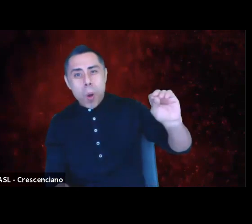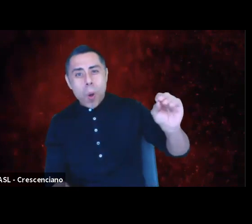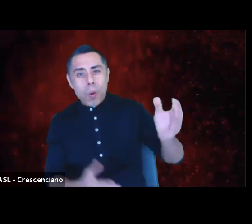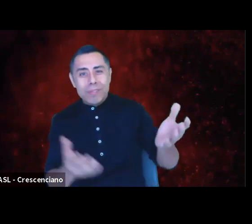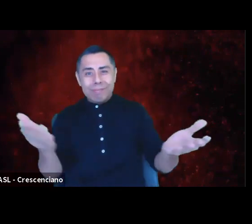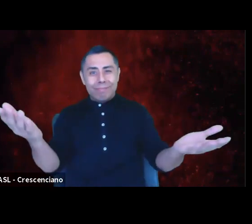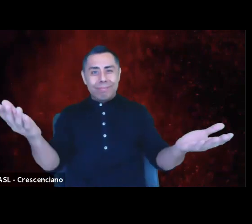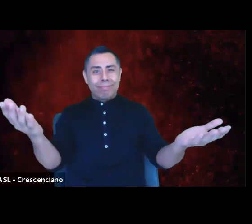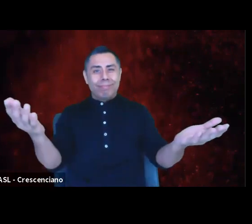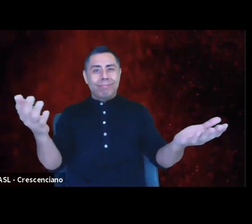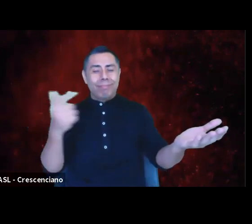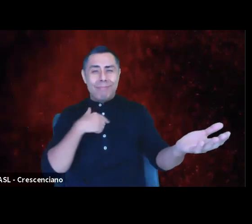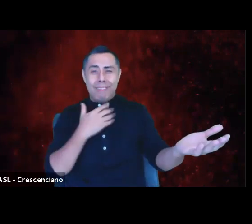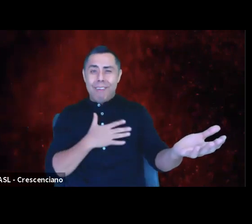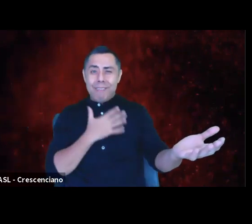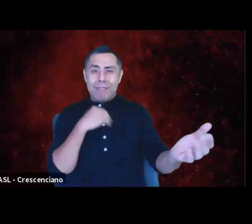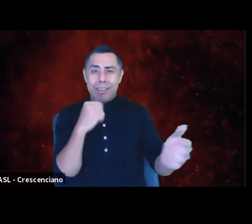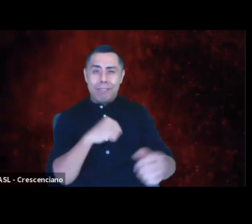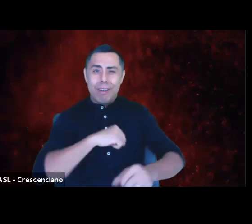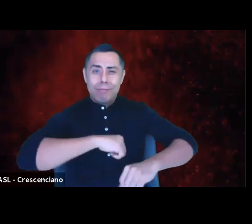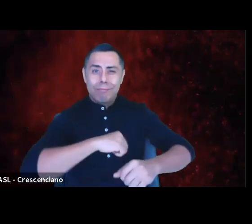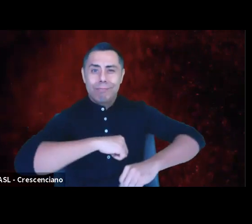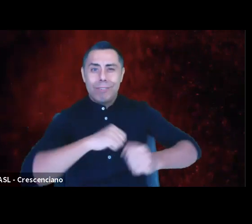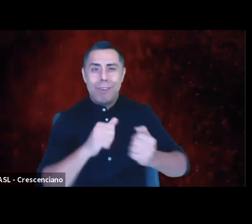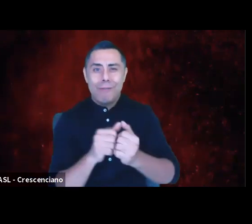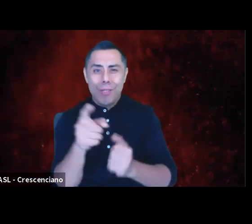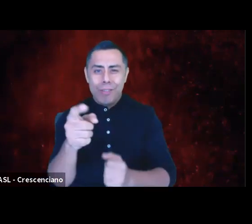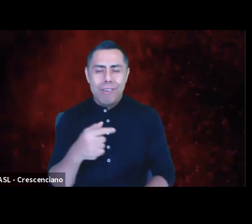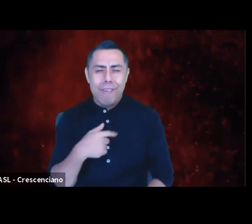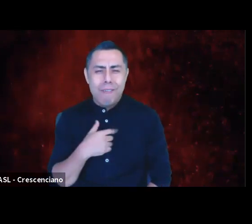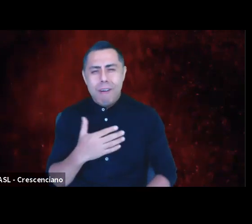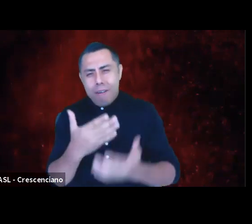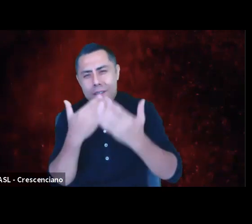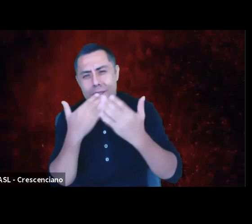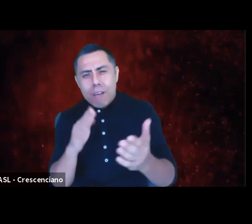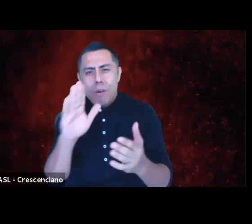so happy to be in your company. So thankful for all the things you had to say. You speak the truth.